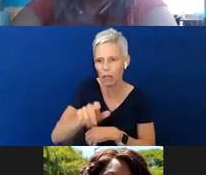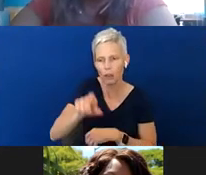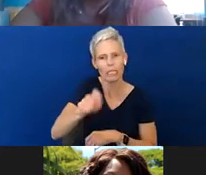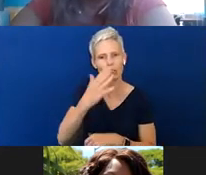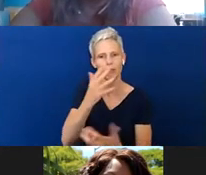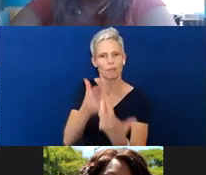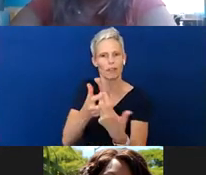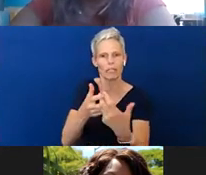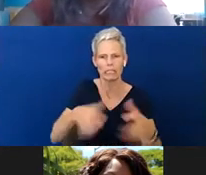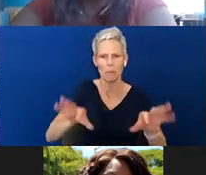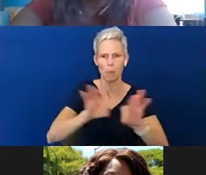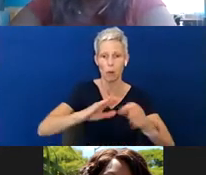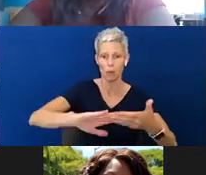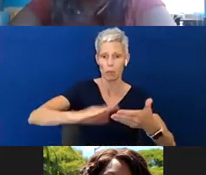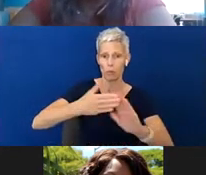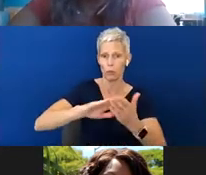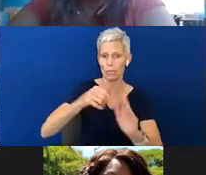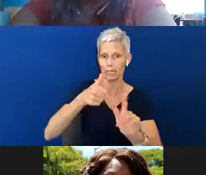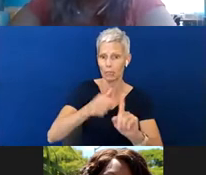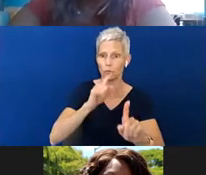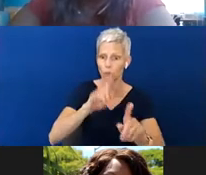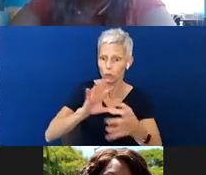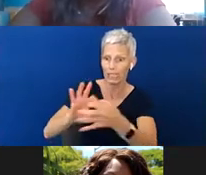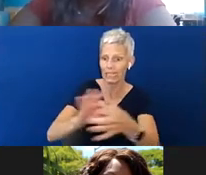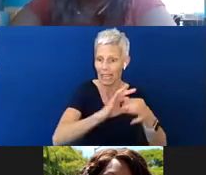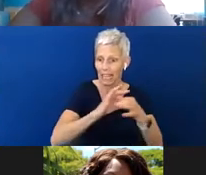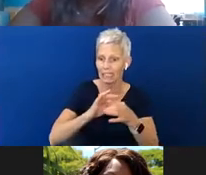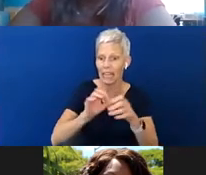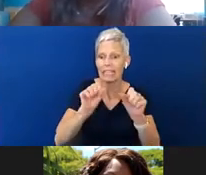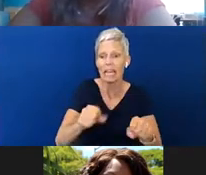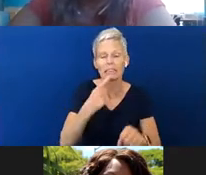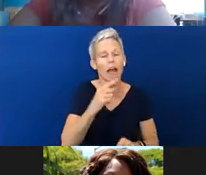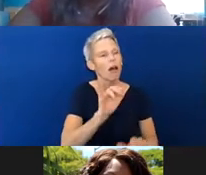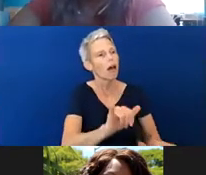the community does connect and are able to say, Oh, you know what, we can't do that for you here